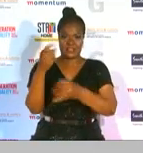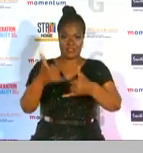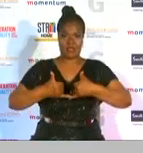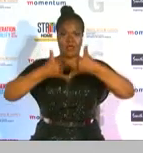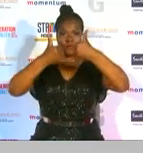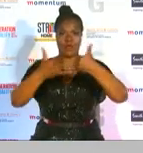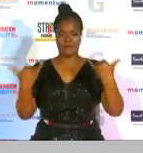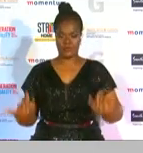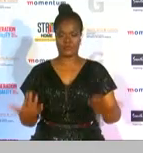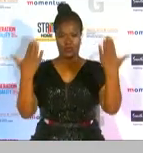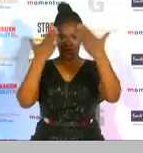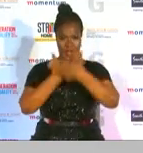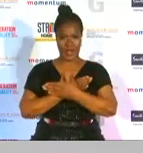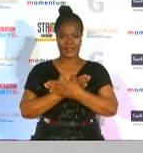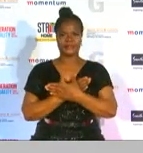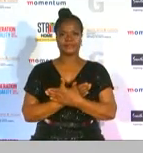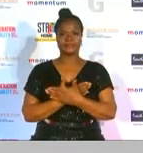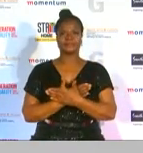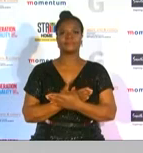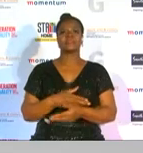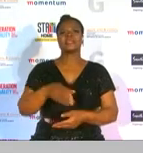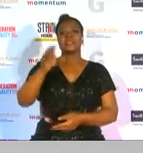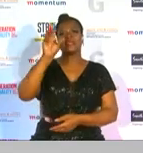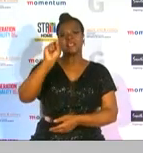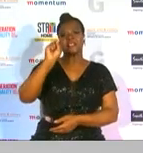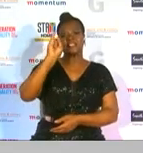goes to none other than siabolela loilane